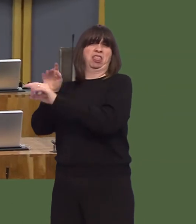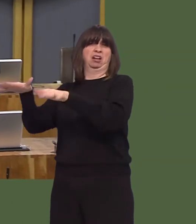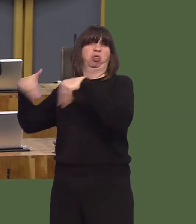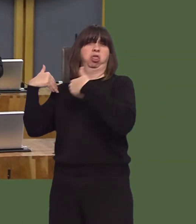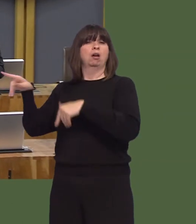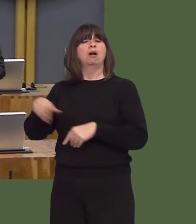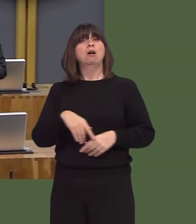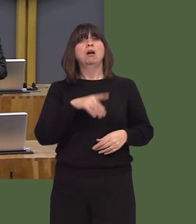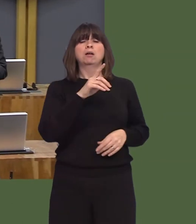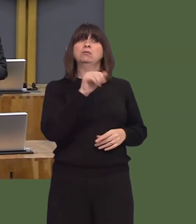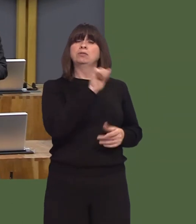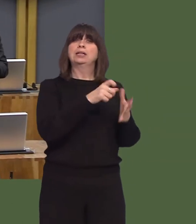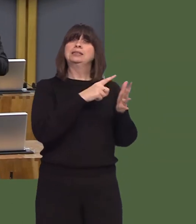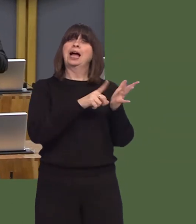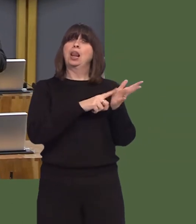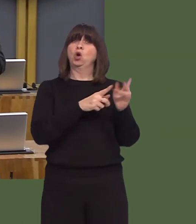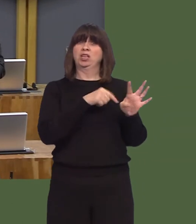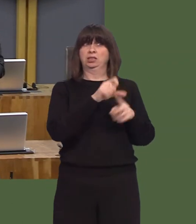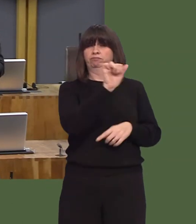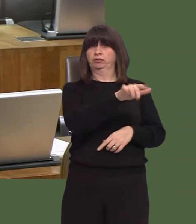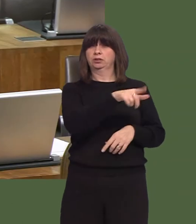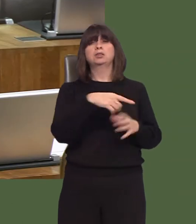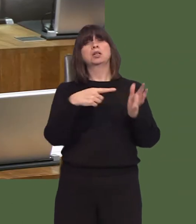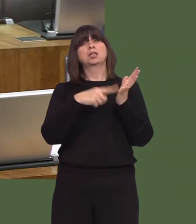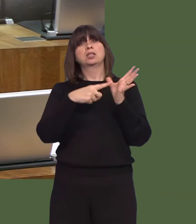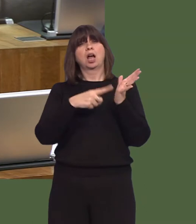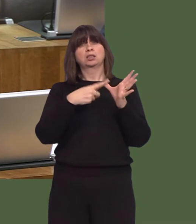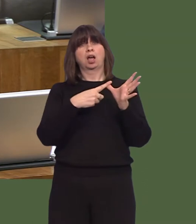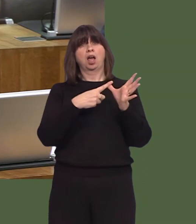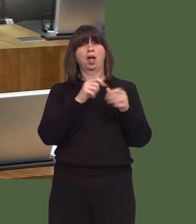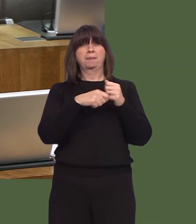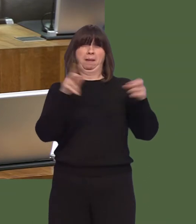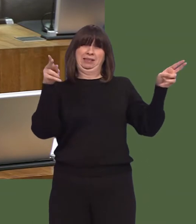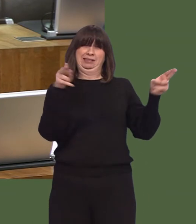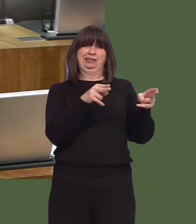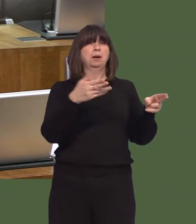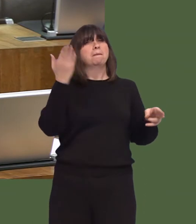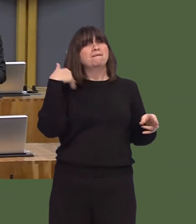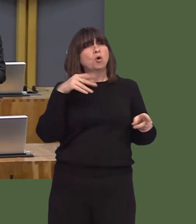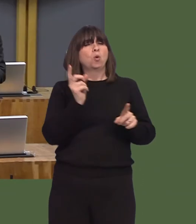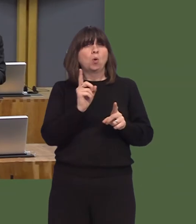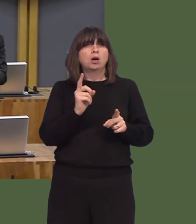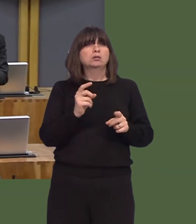I want to expand on Dai Lloyd's point, I think: the consequence of Tata losing its workforce has meant that well-paid and skilled jobs have gone.